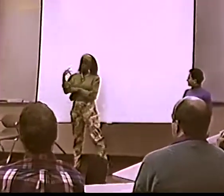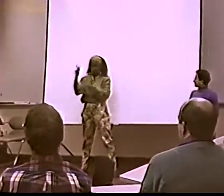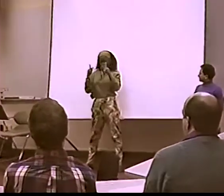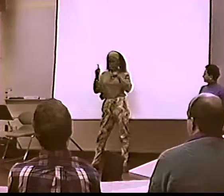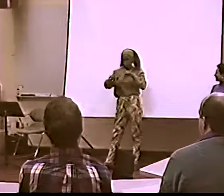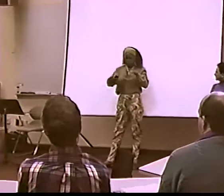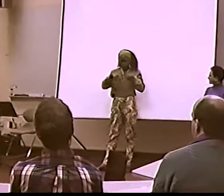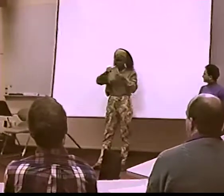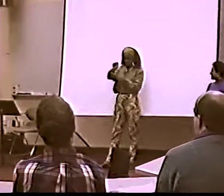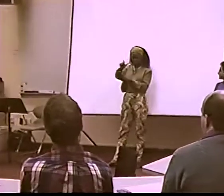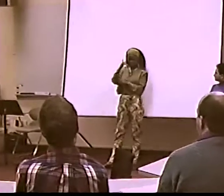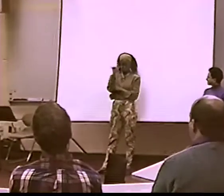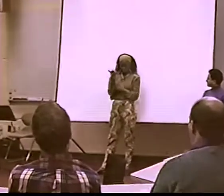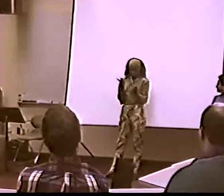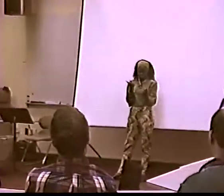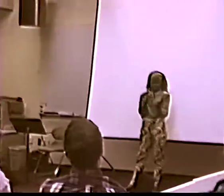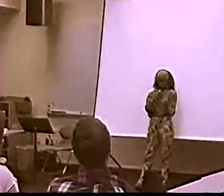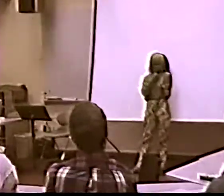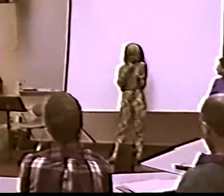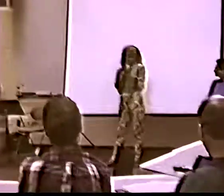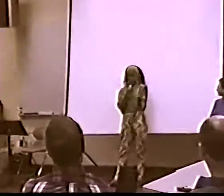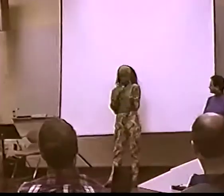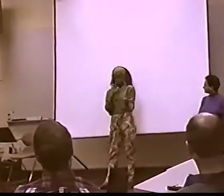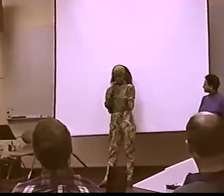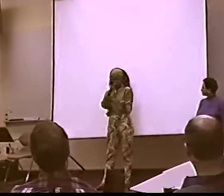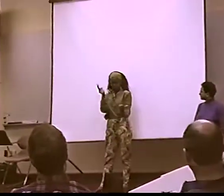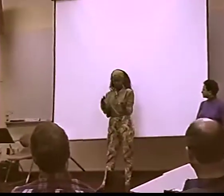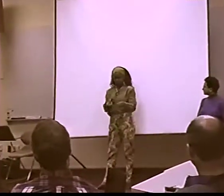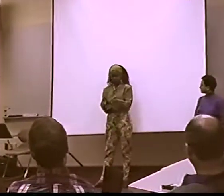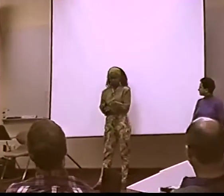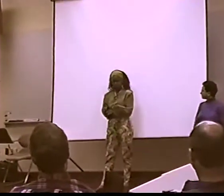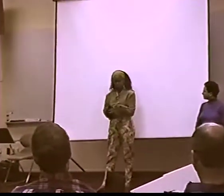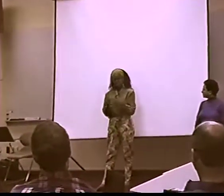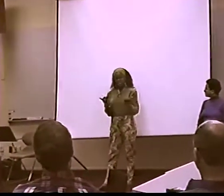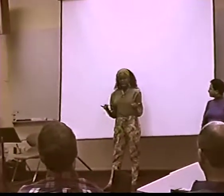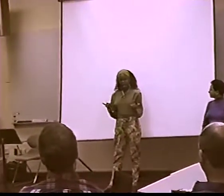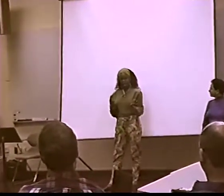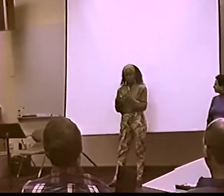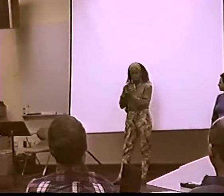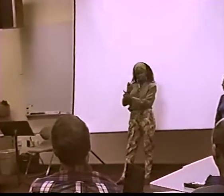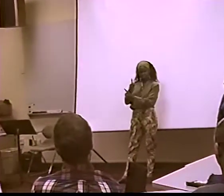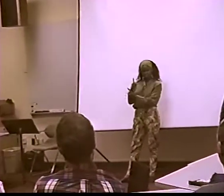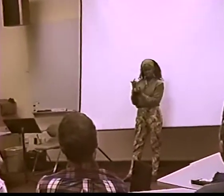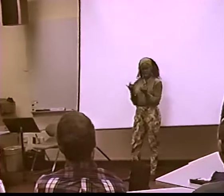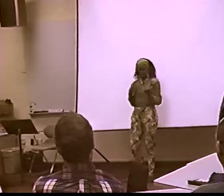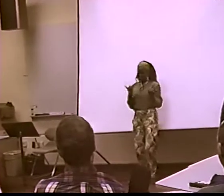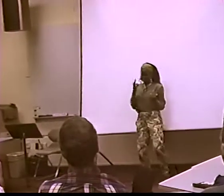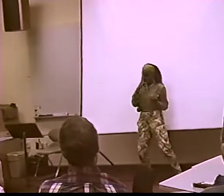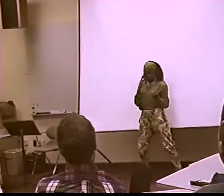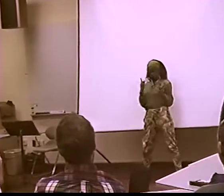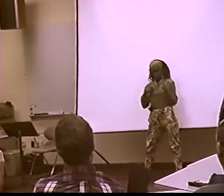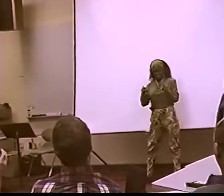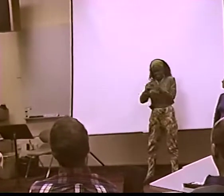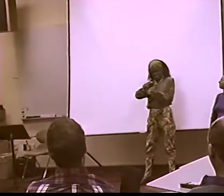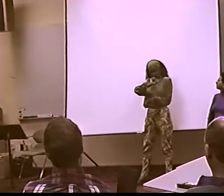...BLACK PEOPLE WHO ARE DEAF, YOU KNOW? YOU HAVE TO BE CAREFUL WITH THOSE. RIGHT. THERE'S A DIFFERENCE BETWEEN ASL AND BSL